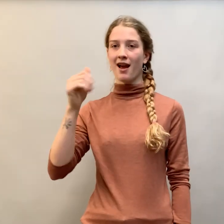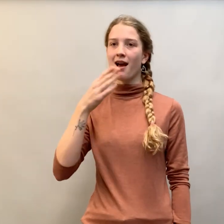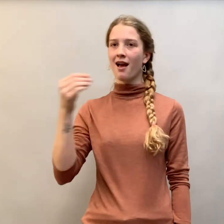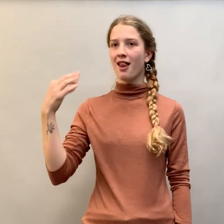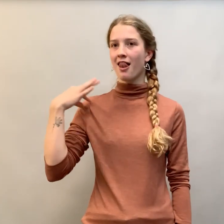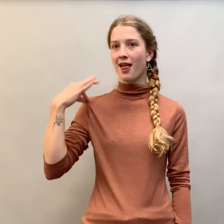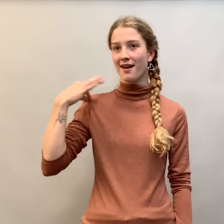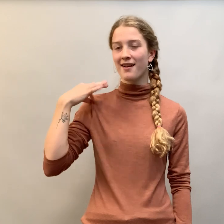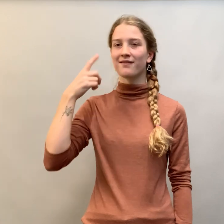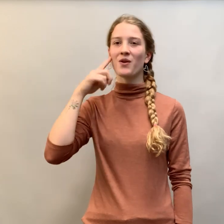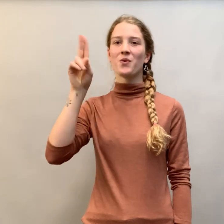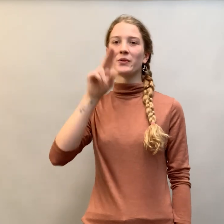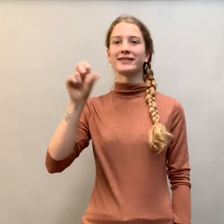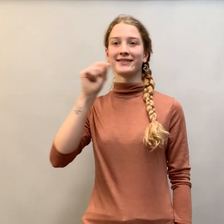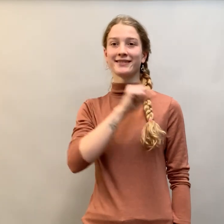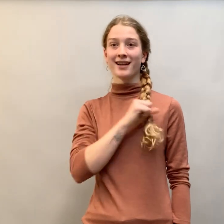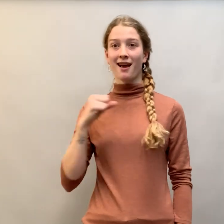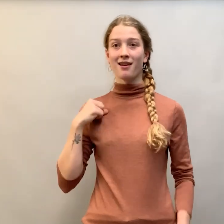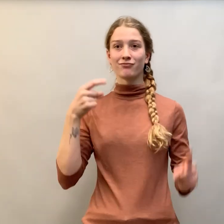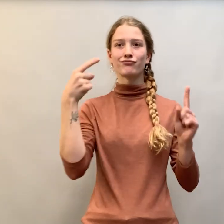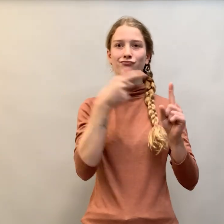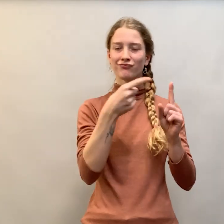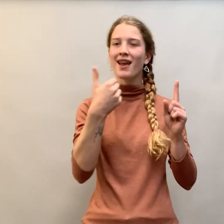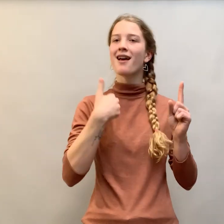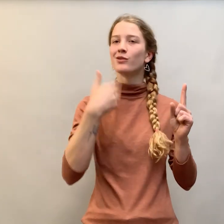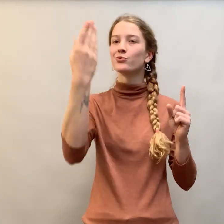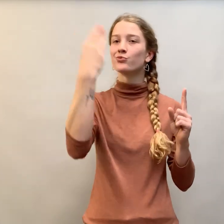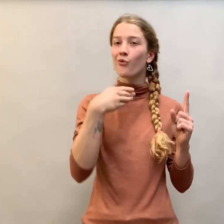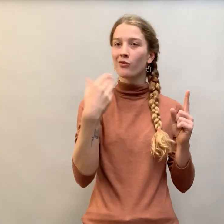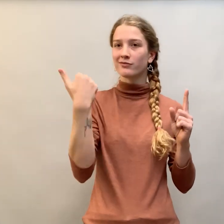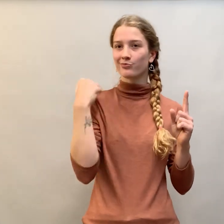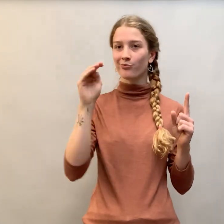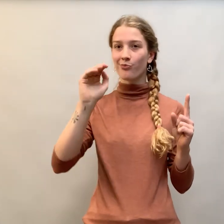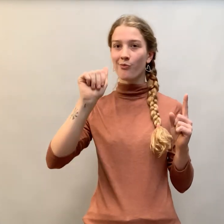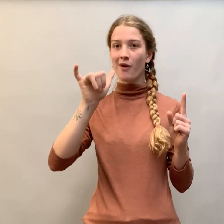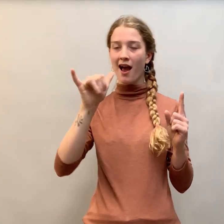and a candidate for the U.S. Senate, who had a stroke in May